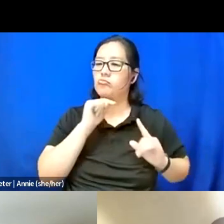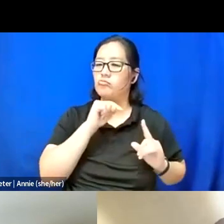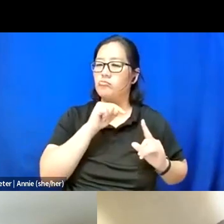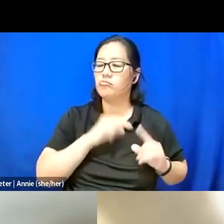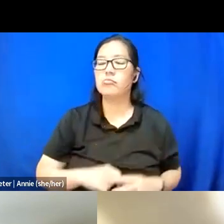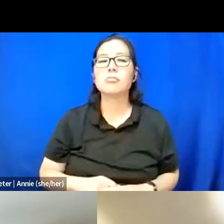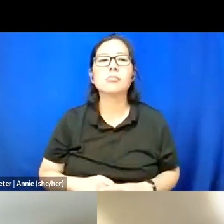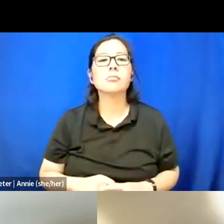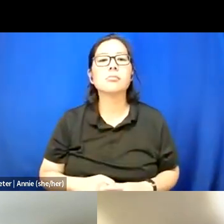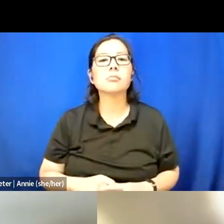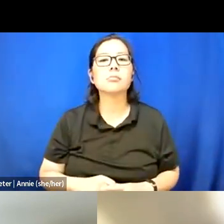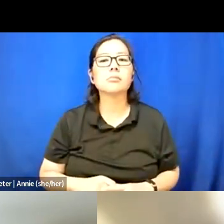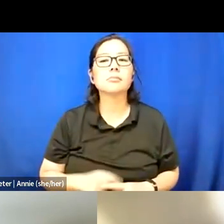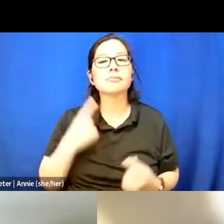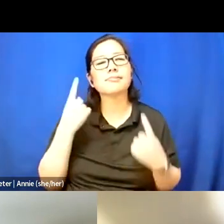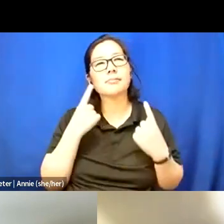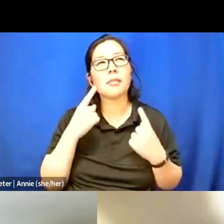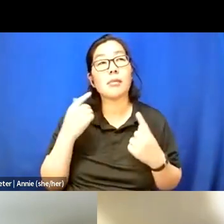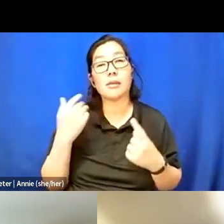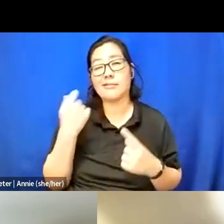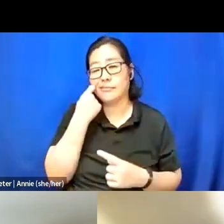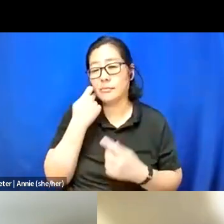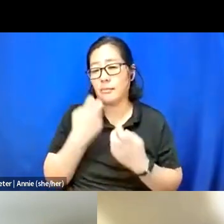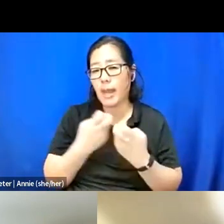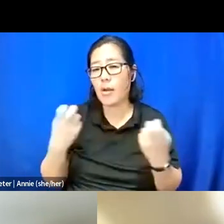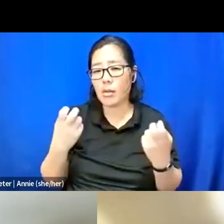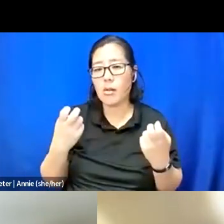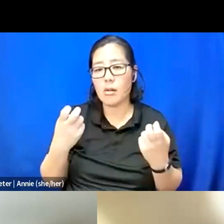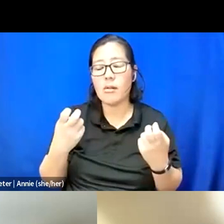And then, I was thinking about the last panel.